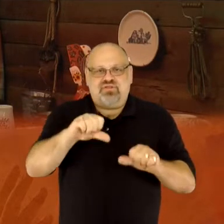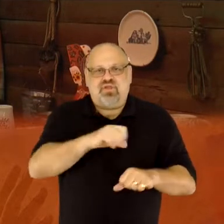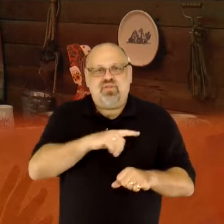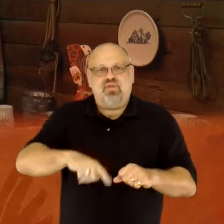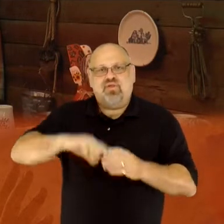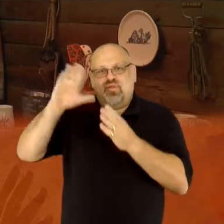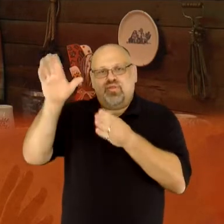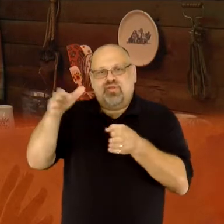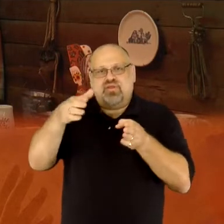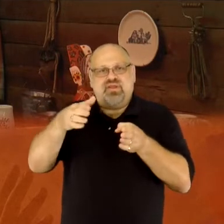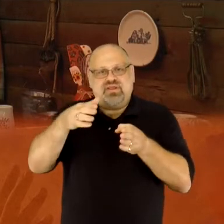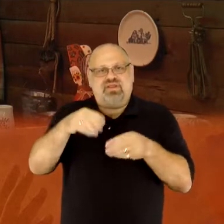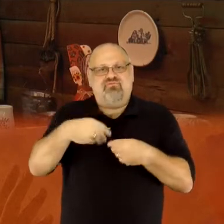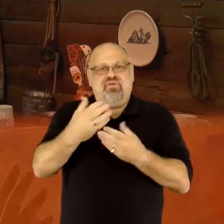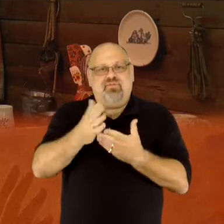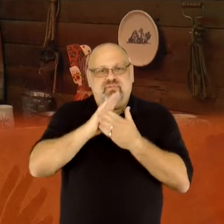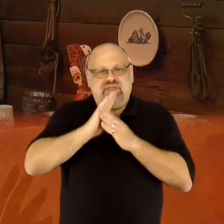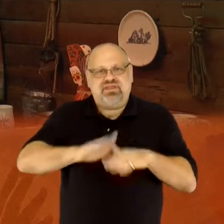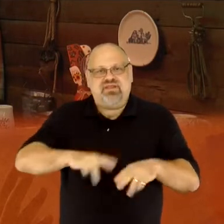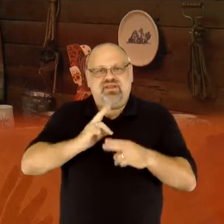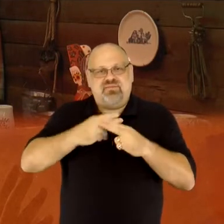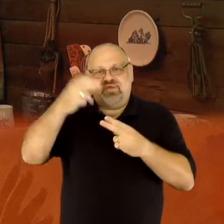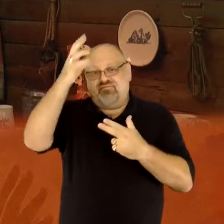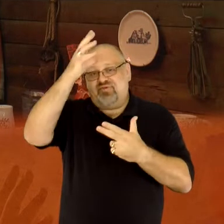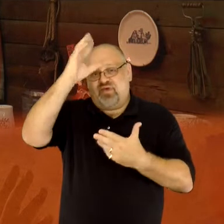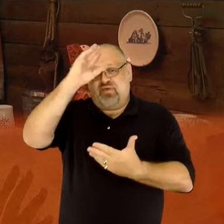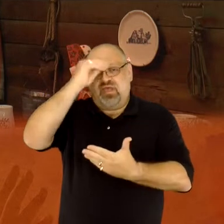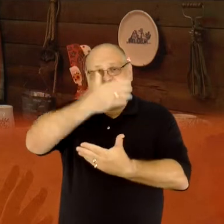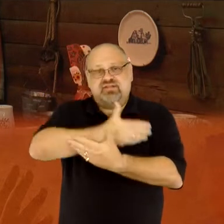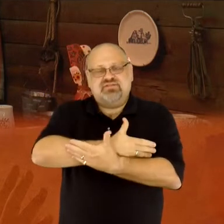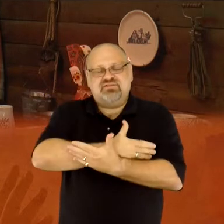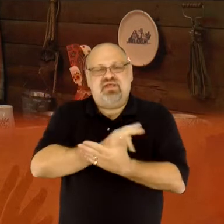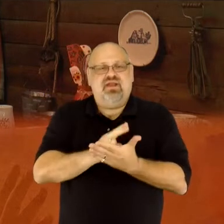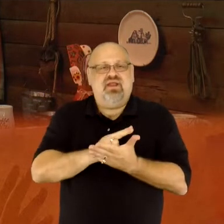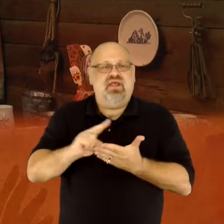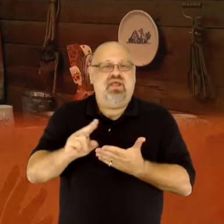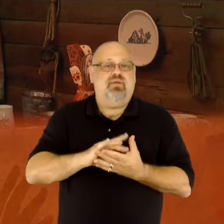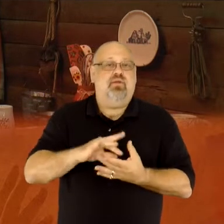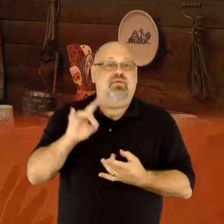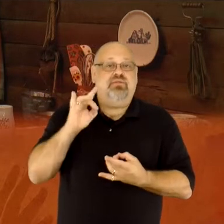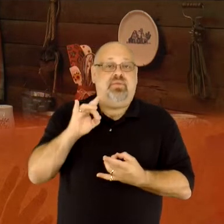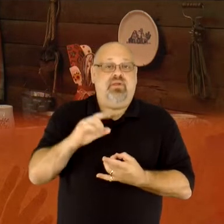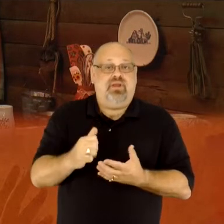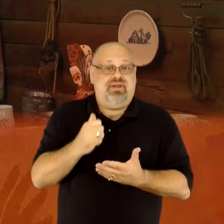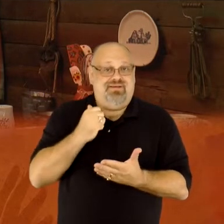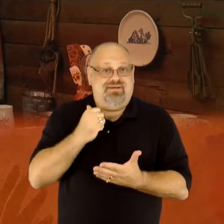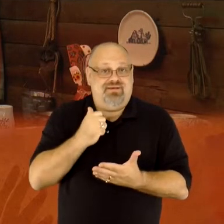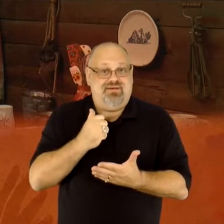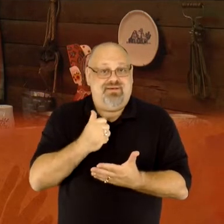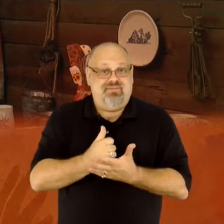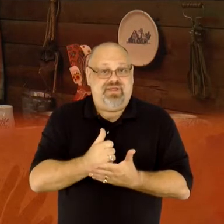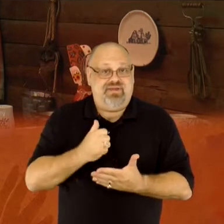upon you and give you peace. In the Name of the Father, and of the Son, and of the Holy Spirit. Amen.